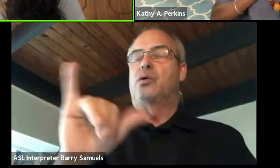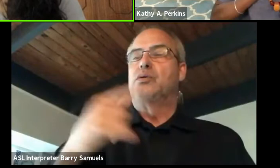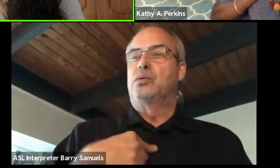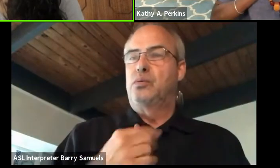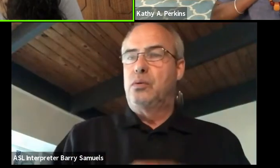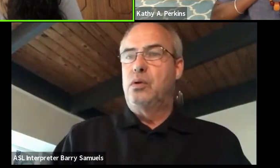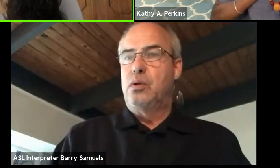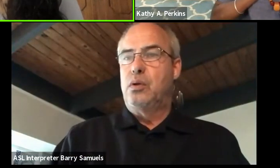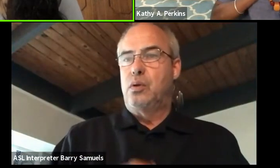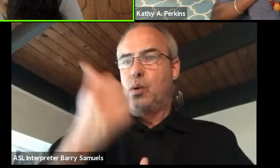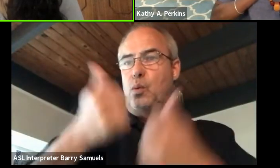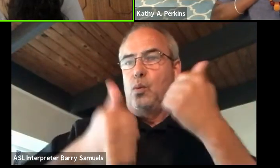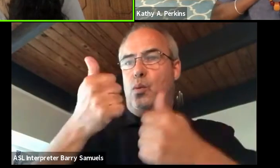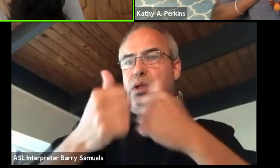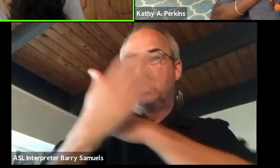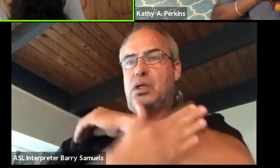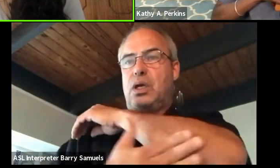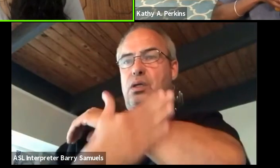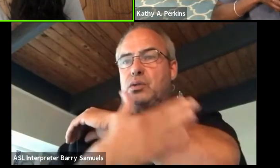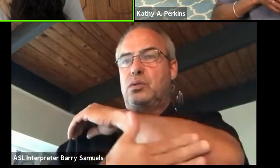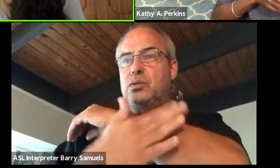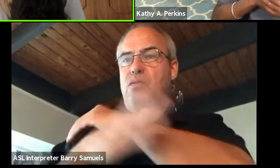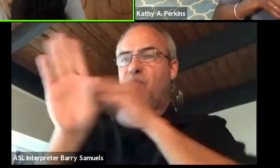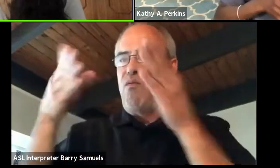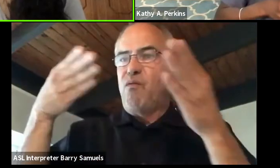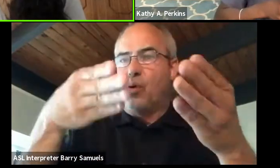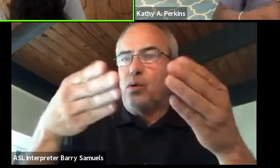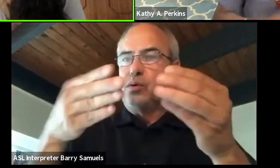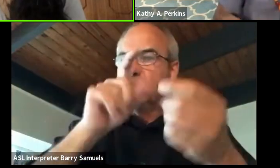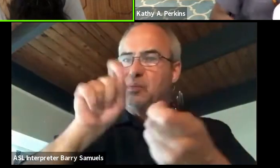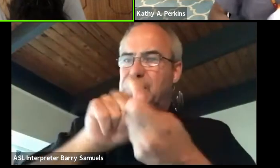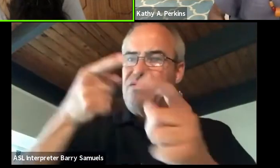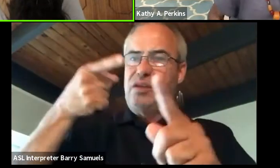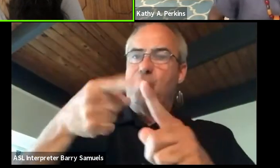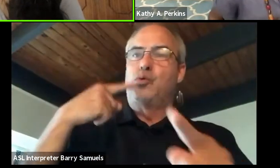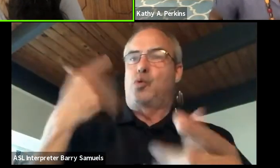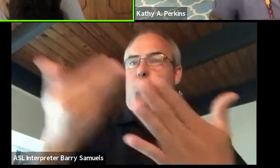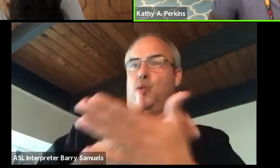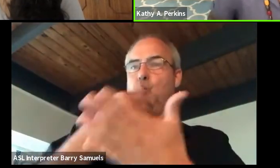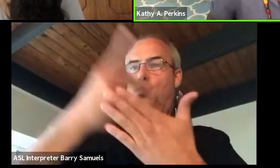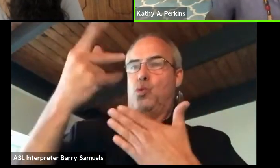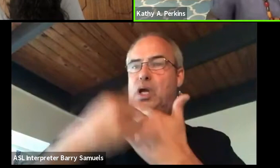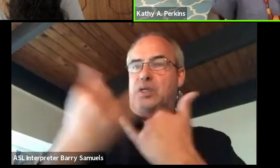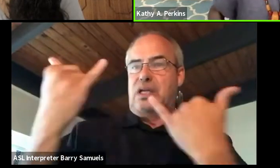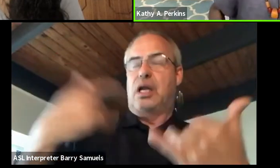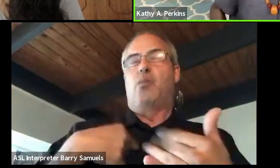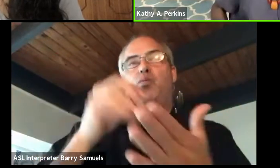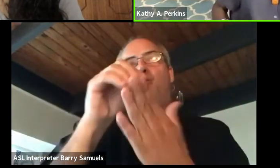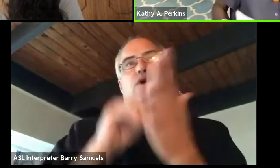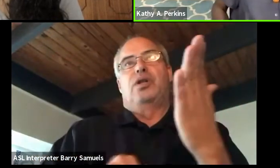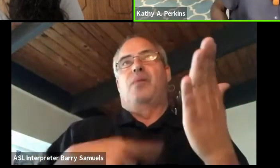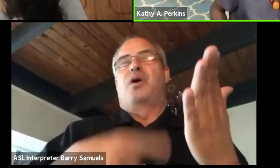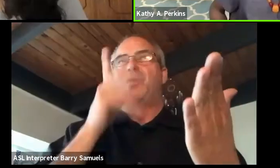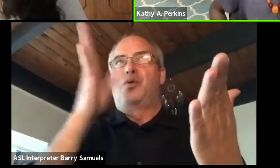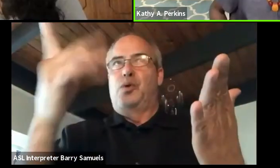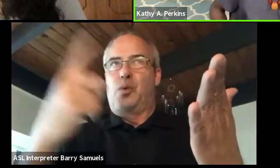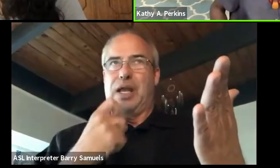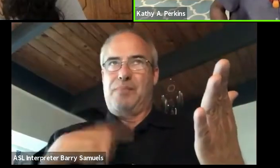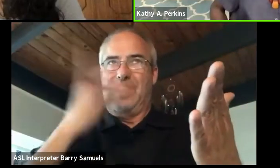which countries are you focused on for this new project that you're working on? I wrote it down' cause I knew you were gonna ask me.